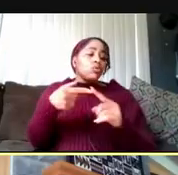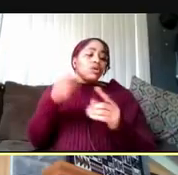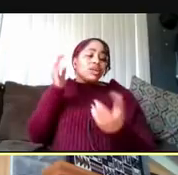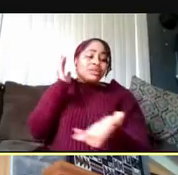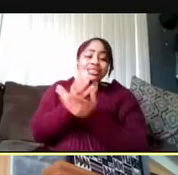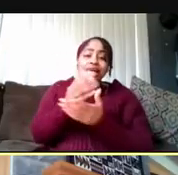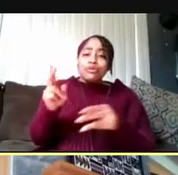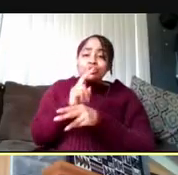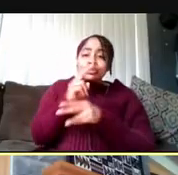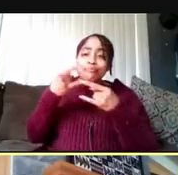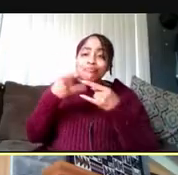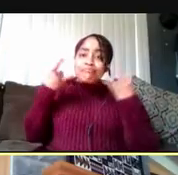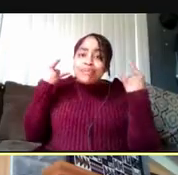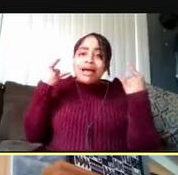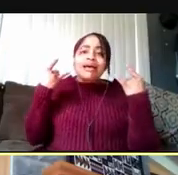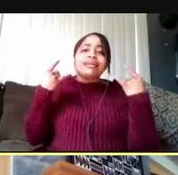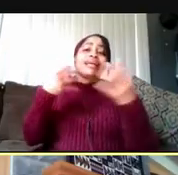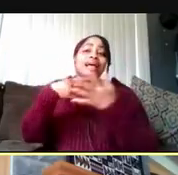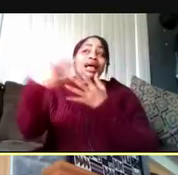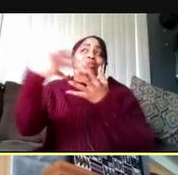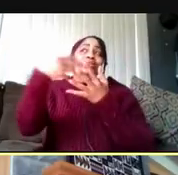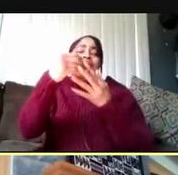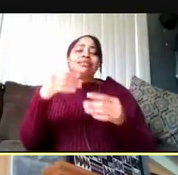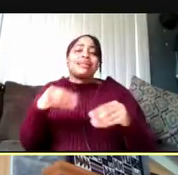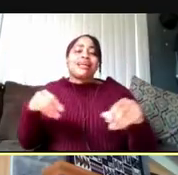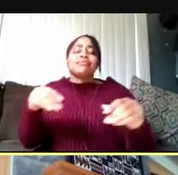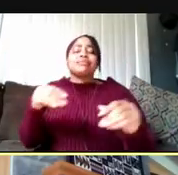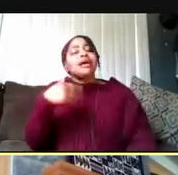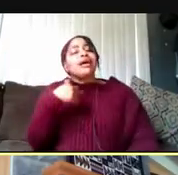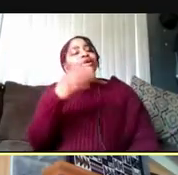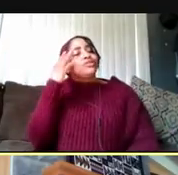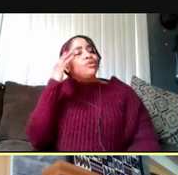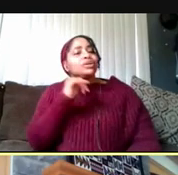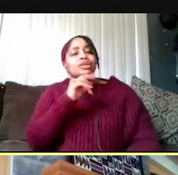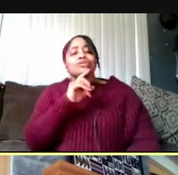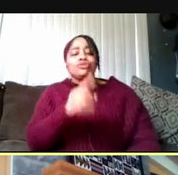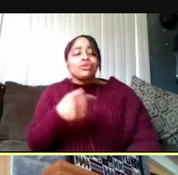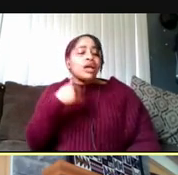And I think this is another unknown. I anticipate that at some point